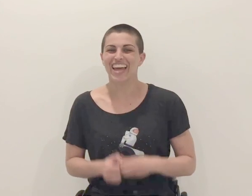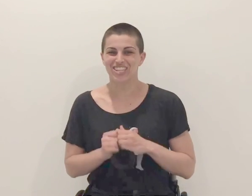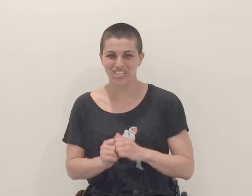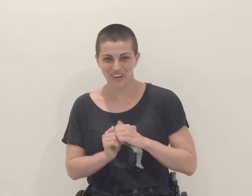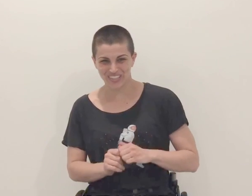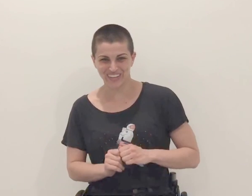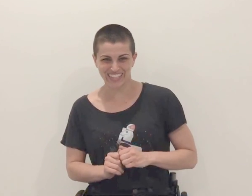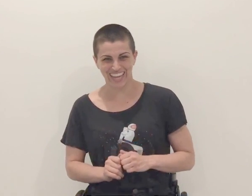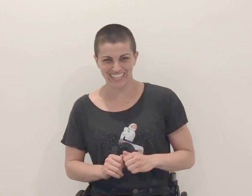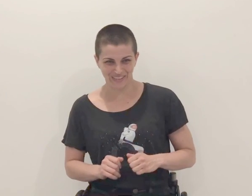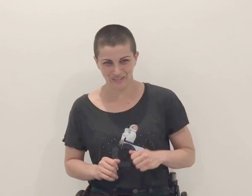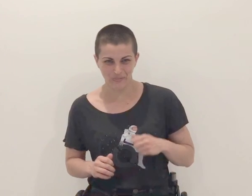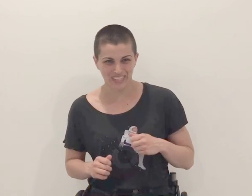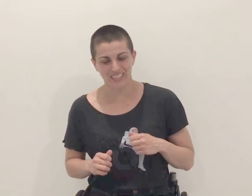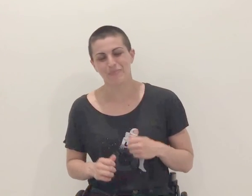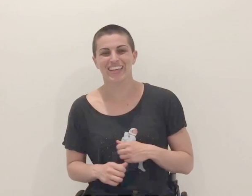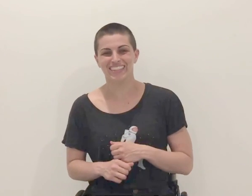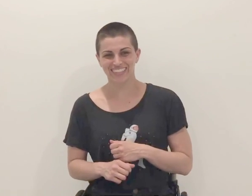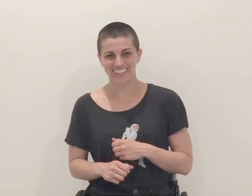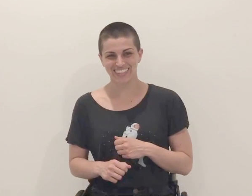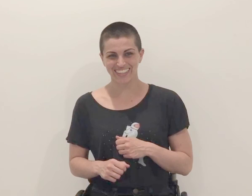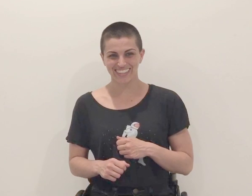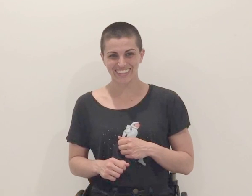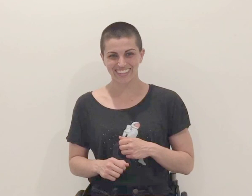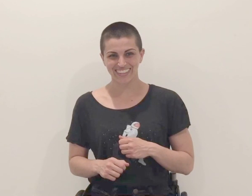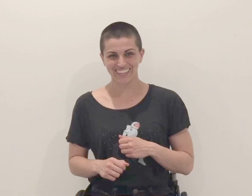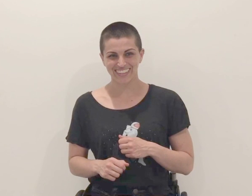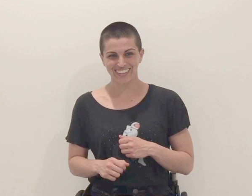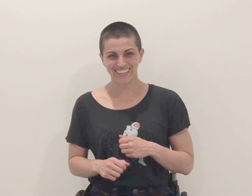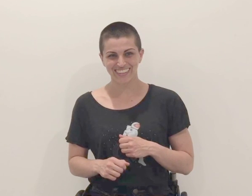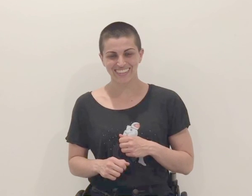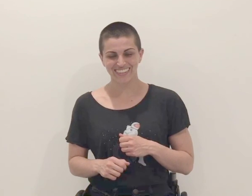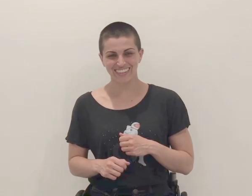and show us what it's like to have Crips in Space!